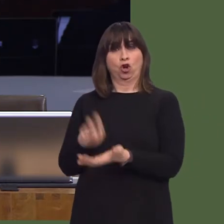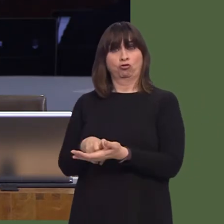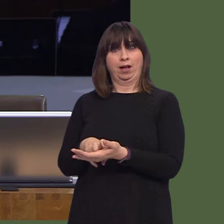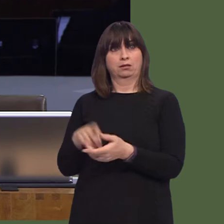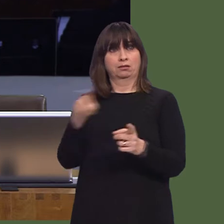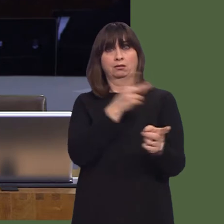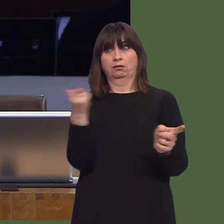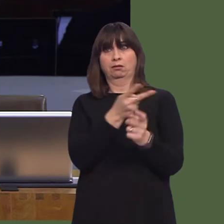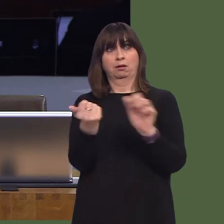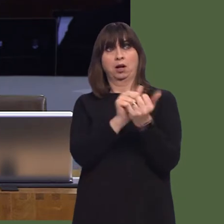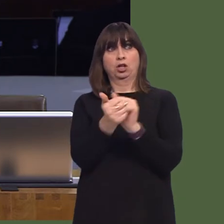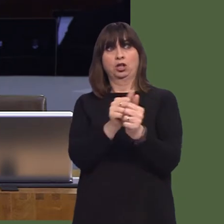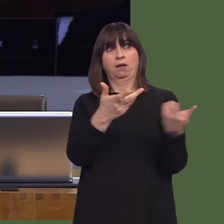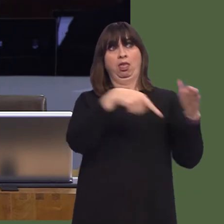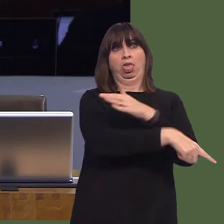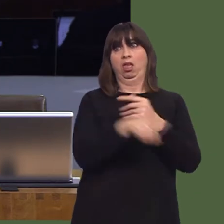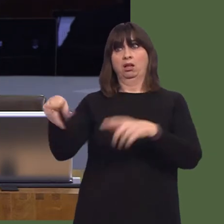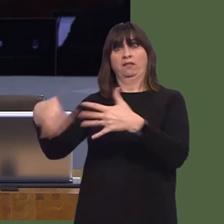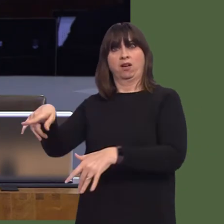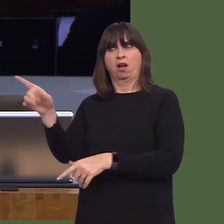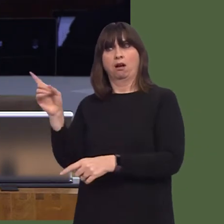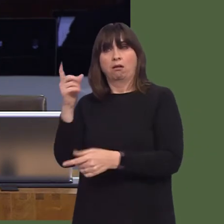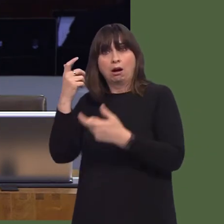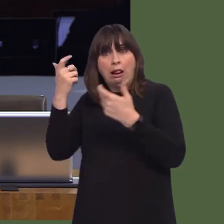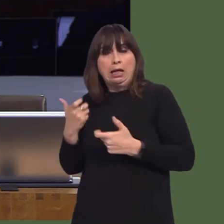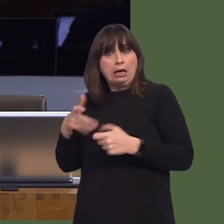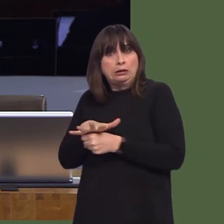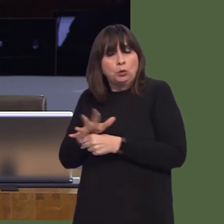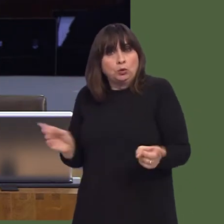cent over the 20 years. That is hardly a record to be proud of.